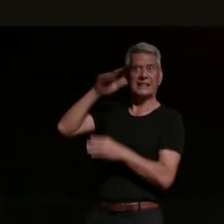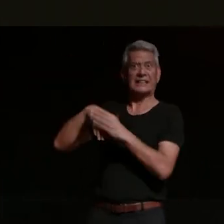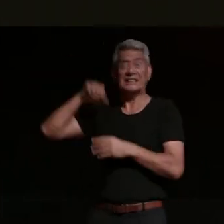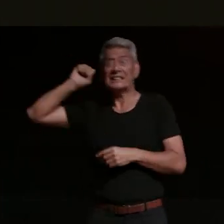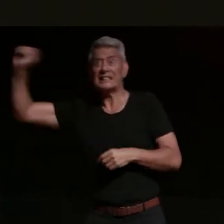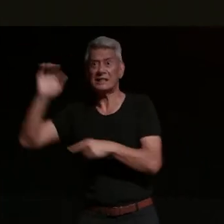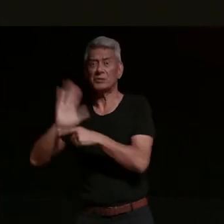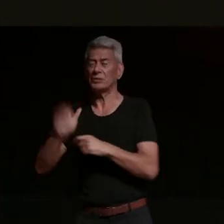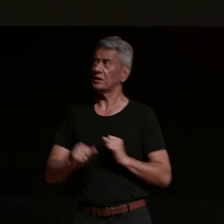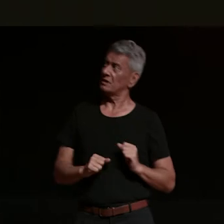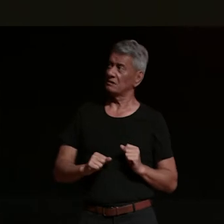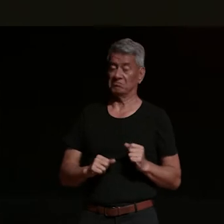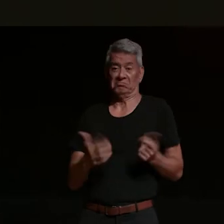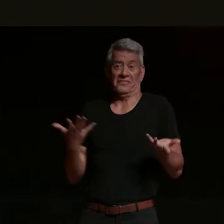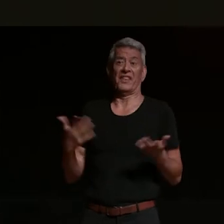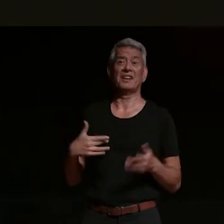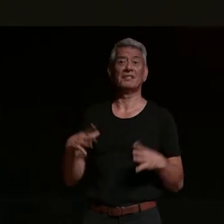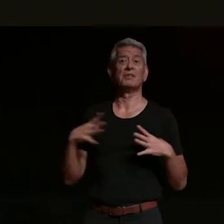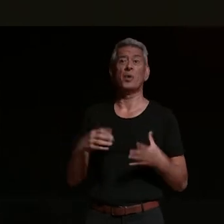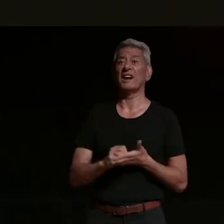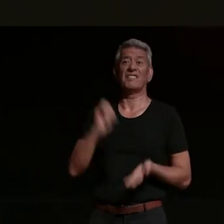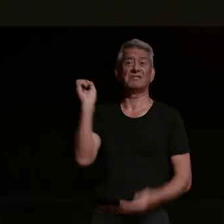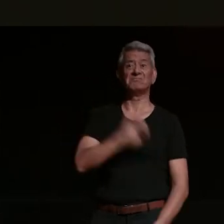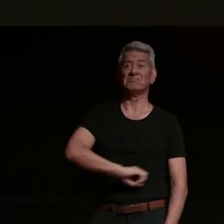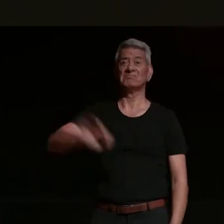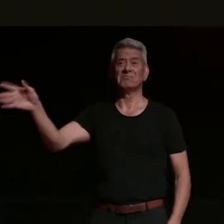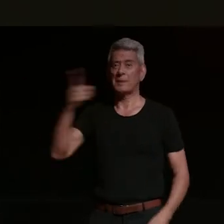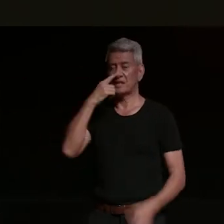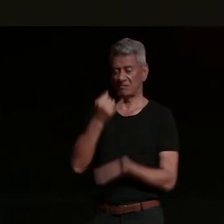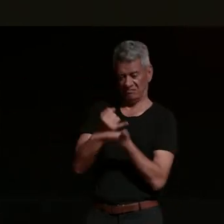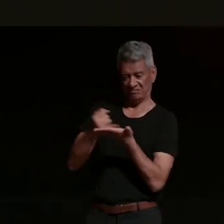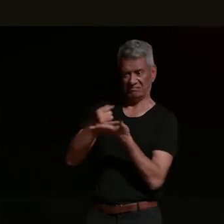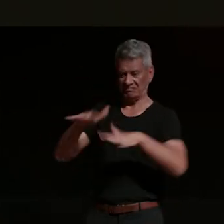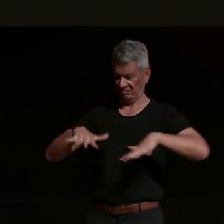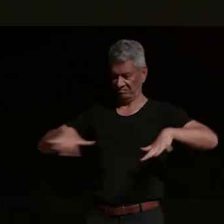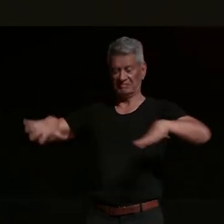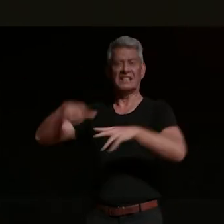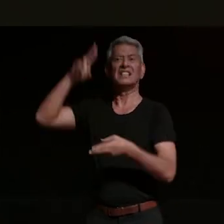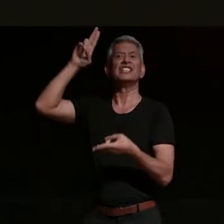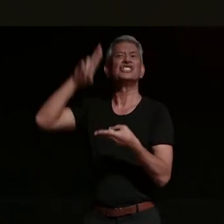oh whatever so it's probably some bloody derelict you know cheap budget horror show and they want